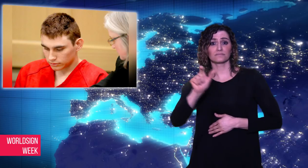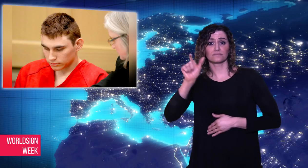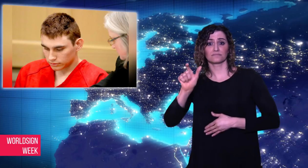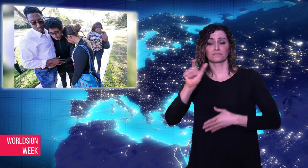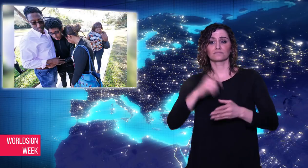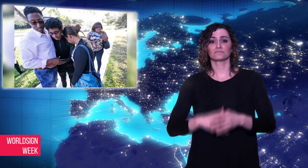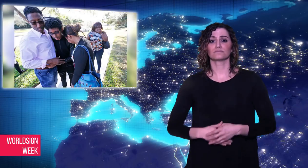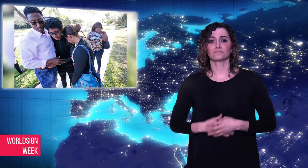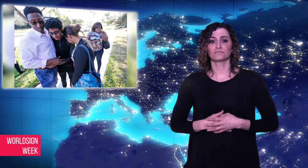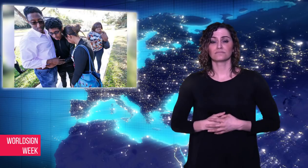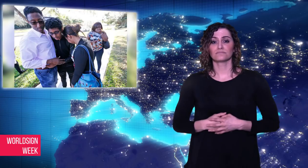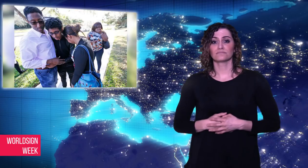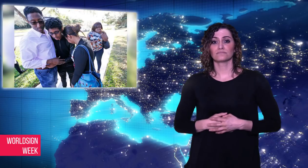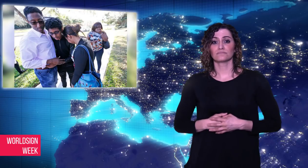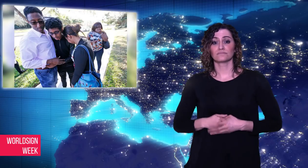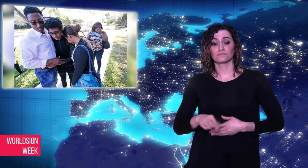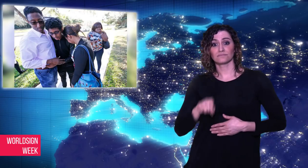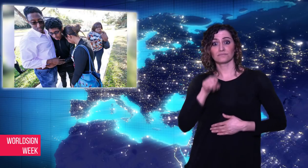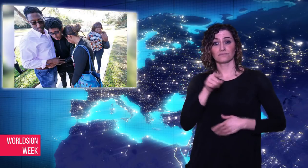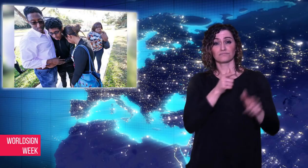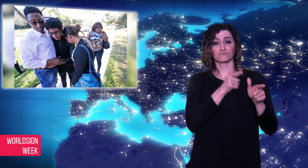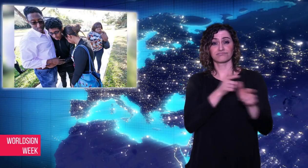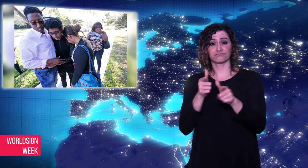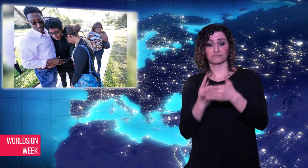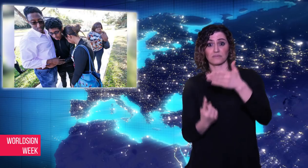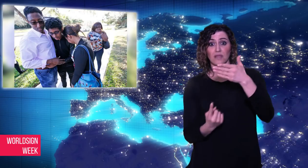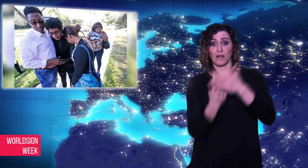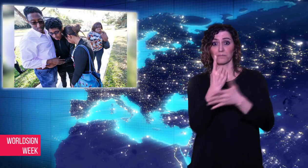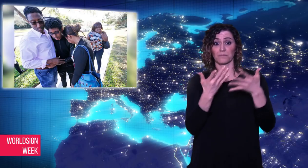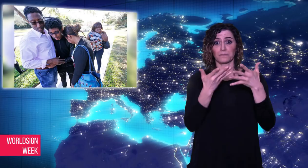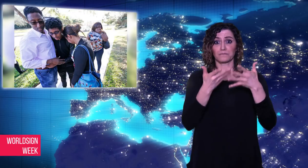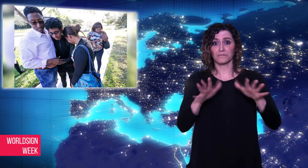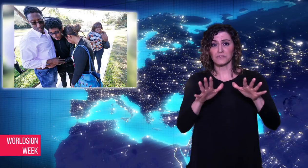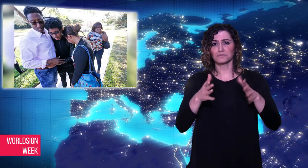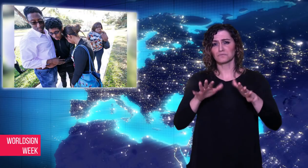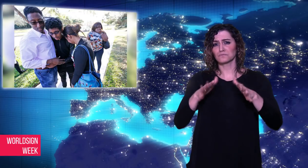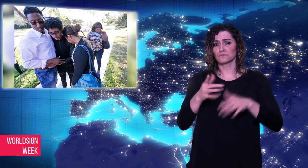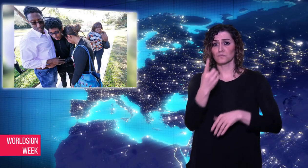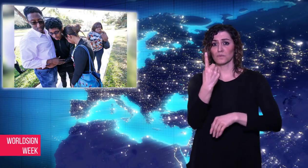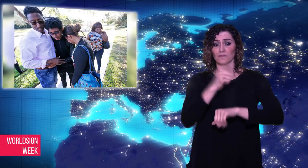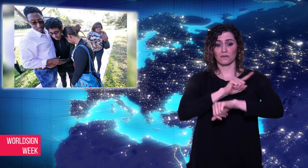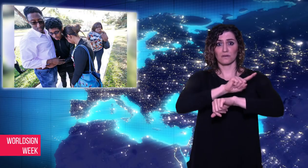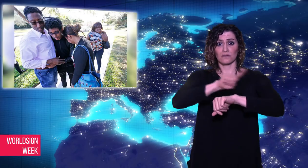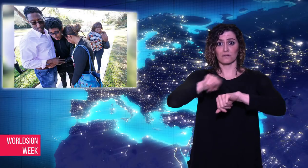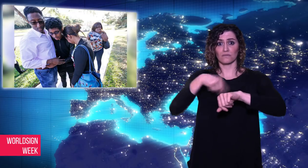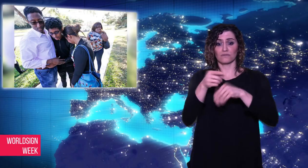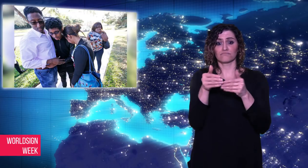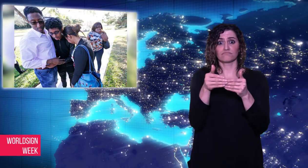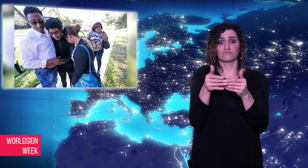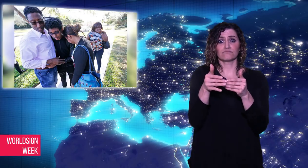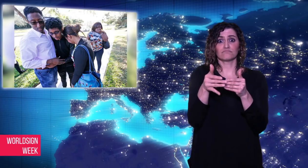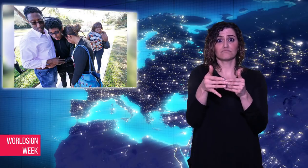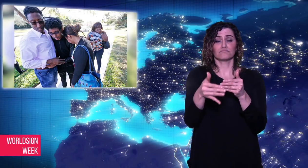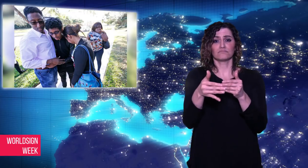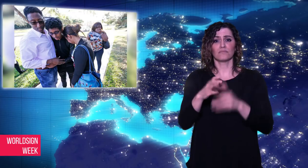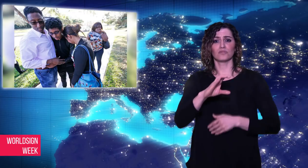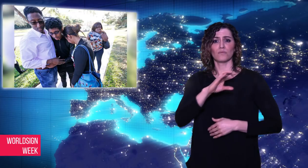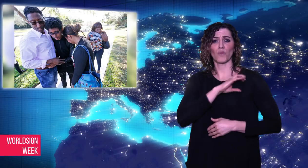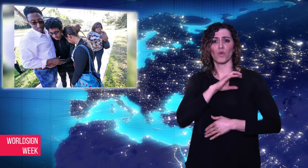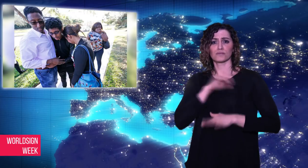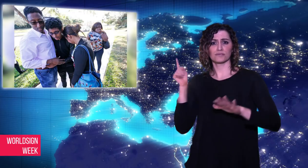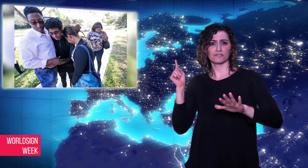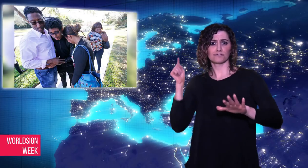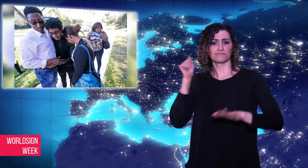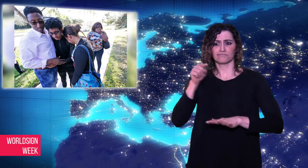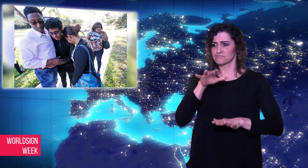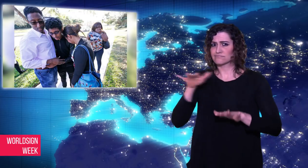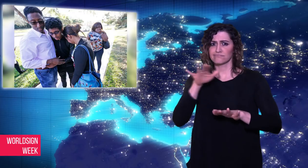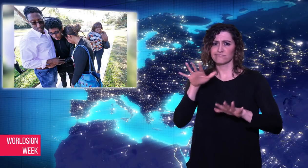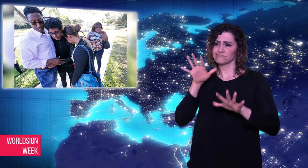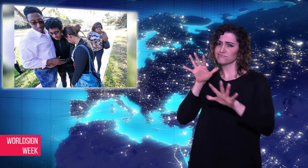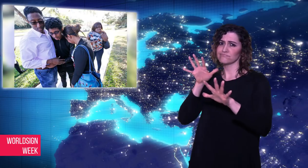the incident;.he surrendered without a